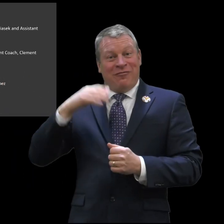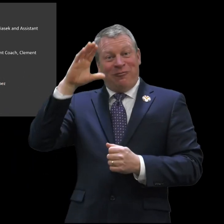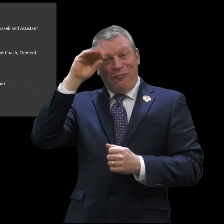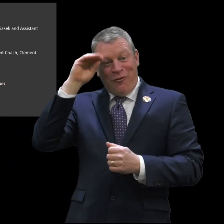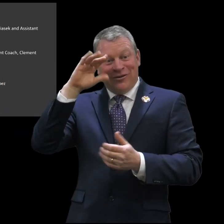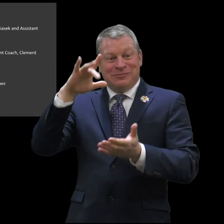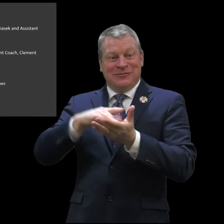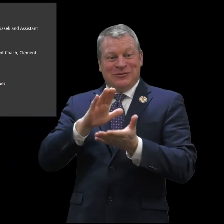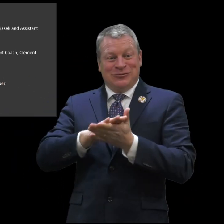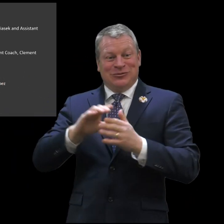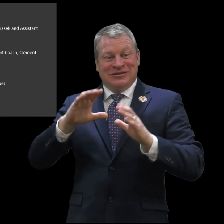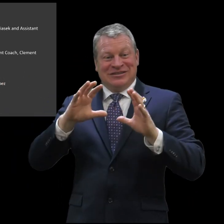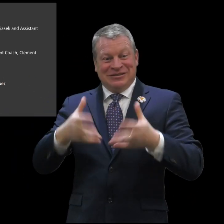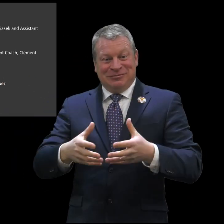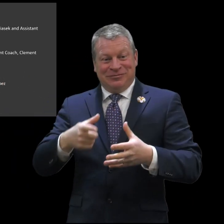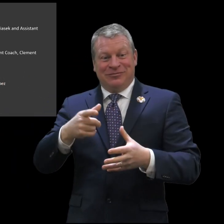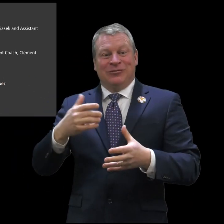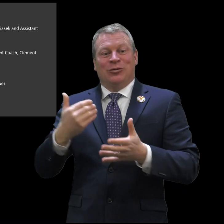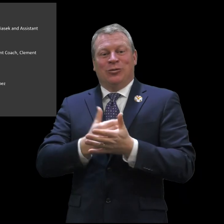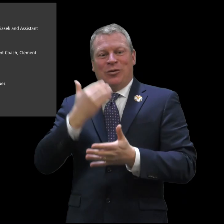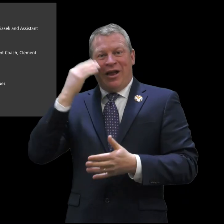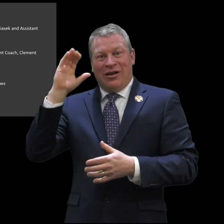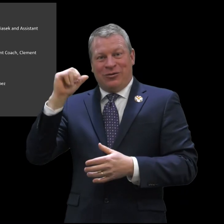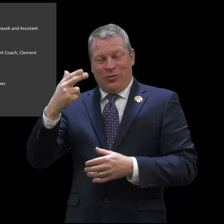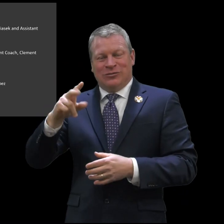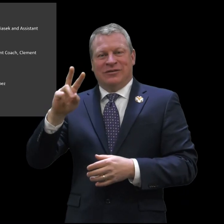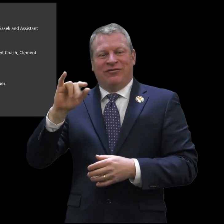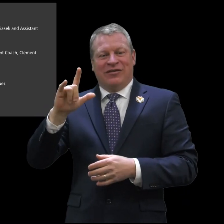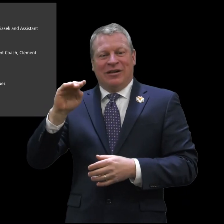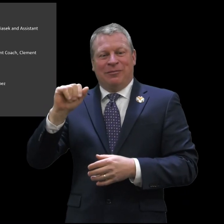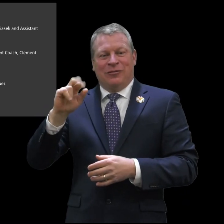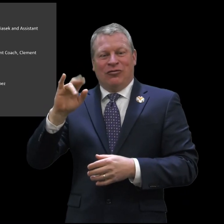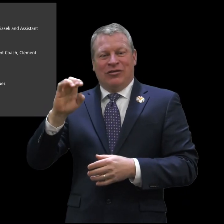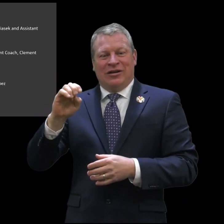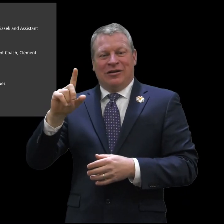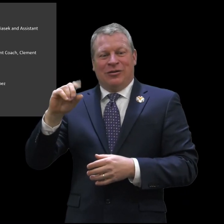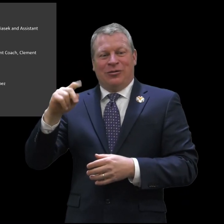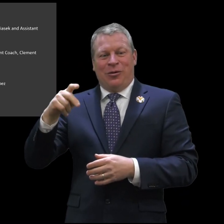of them. We also had a boys middle school team with new head coach Ville Marie